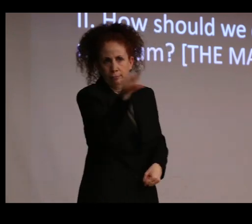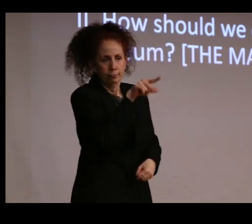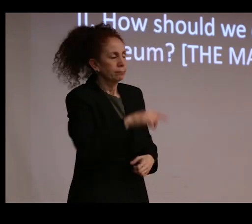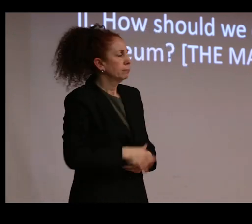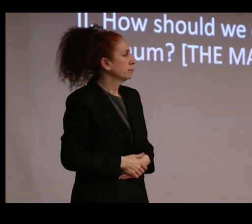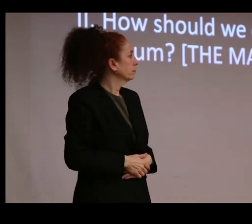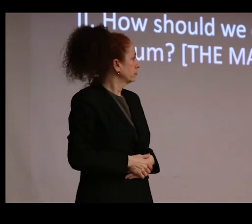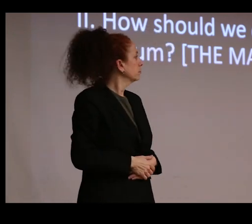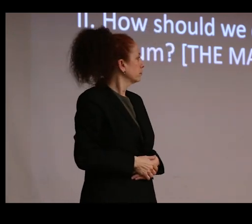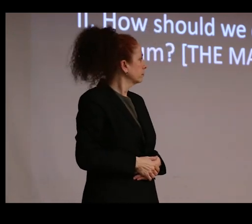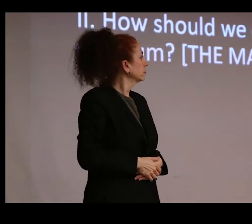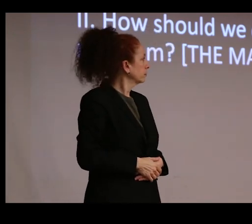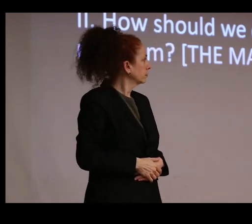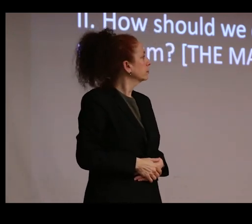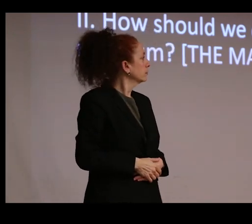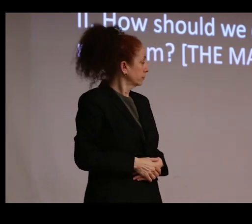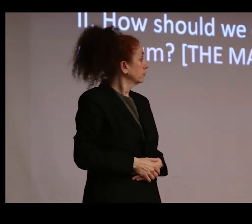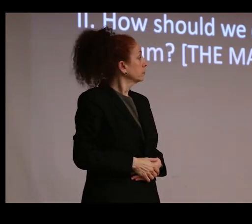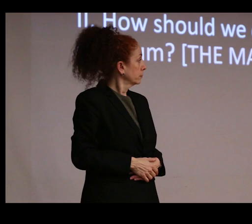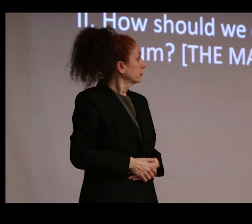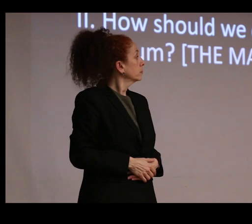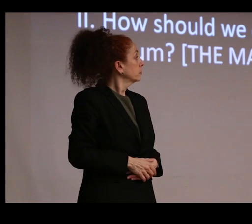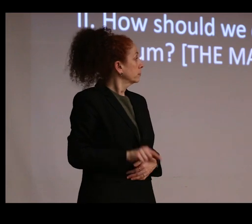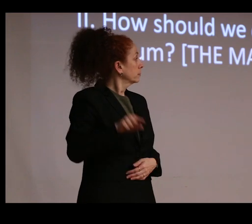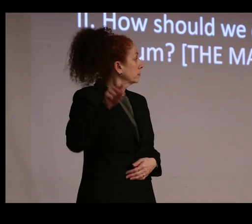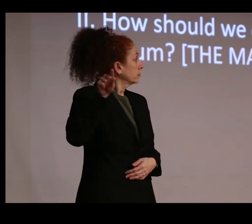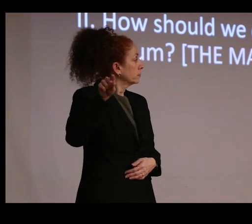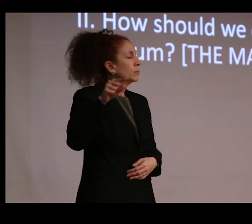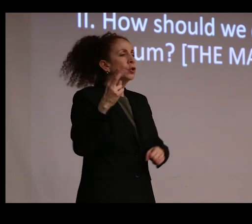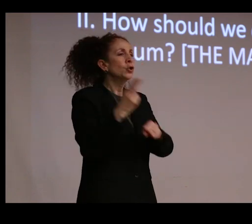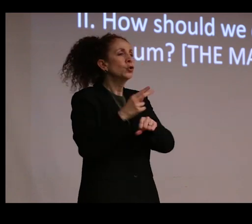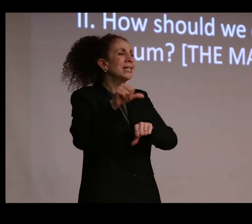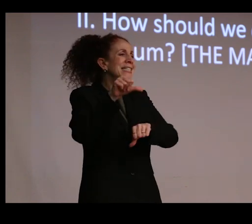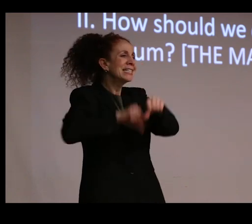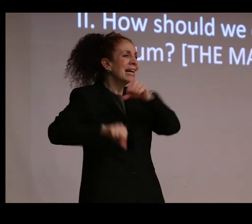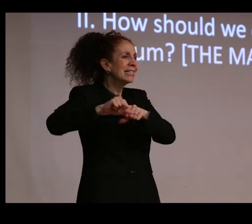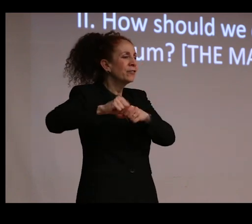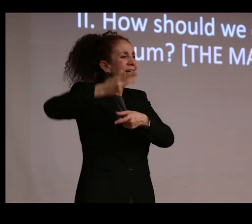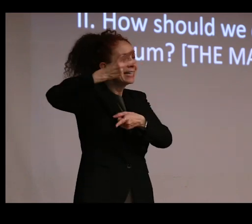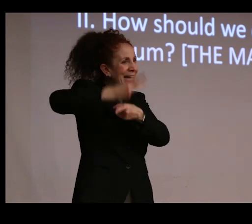We also begin to see the mention of, quote unquote, "scientific care" for museum objects.